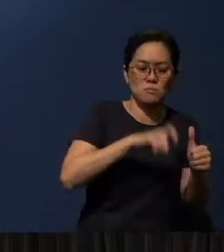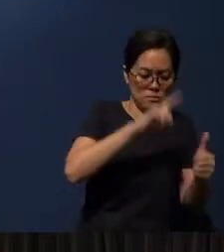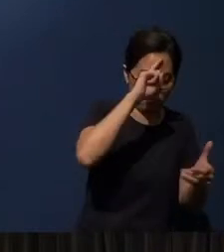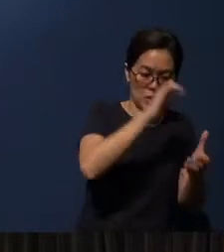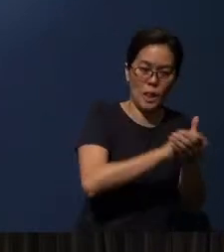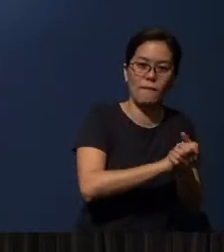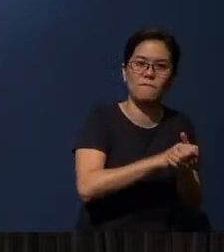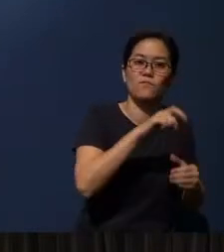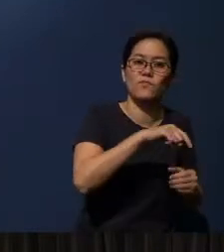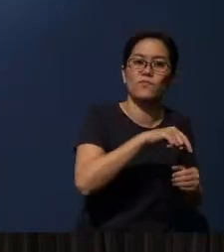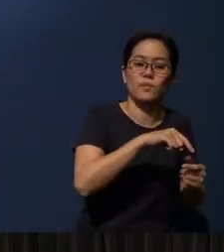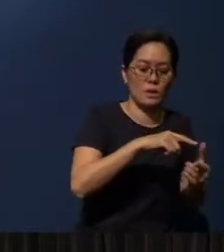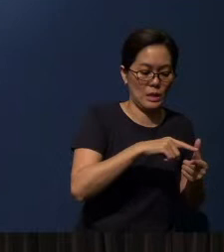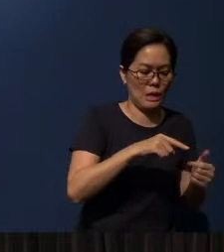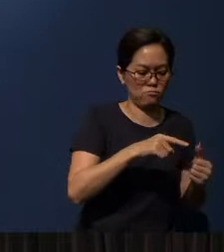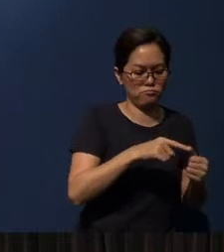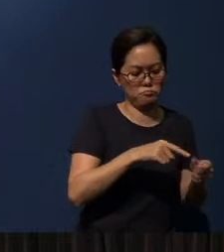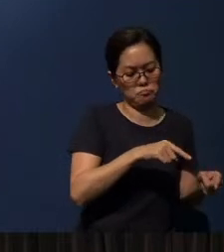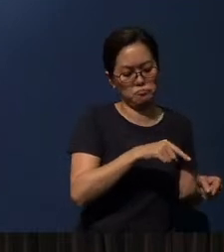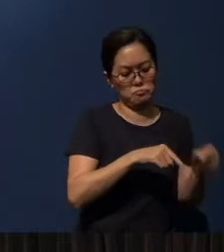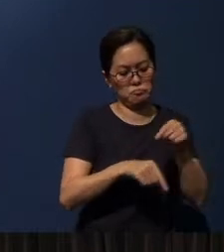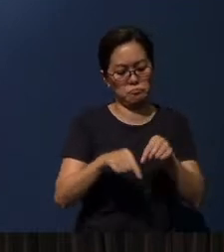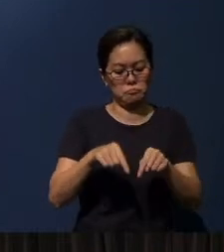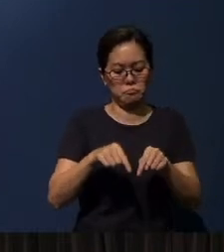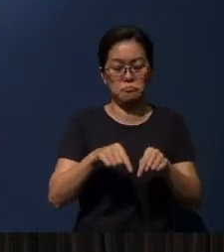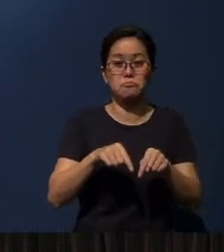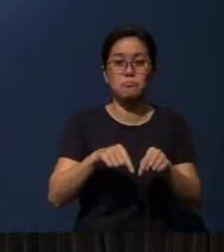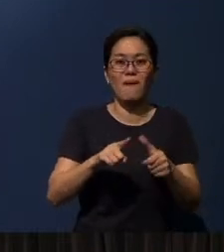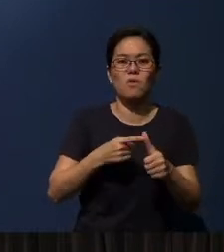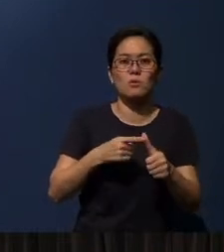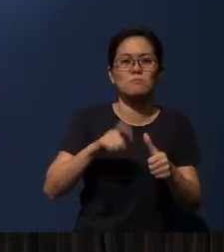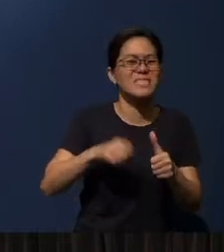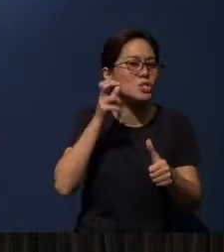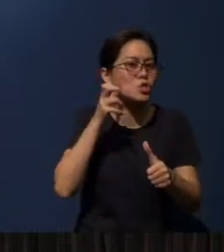And in order to believe, he needs to hear.